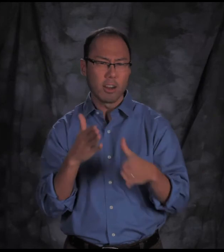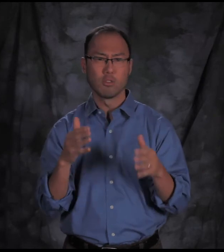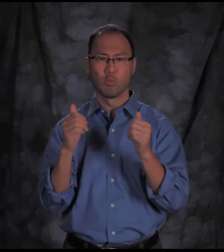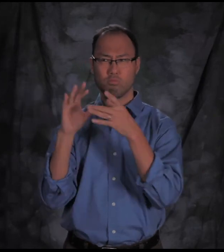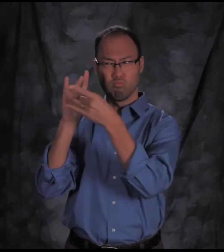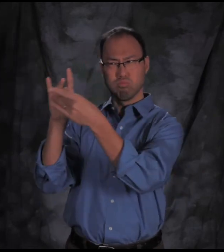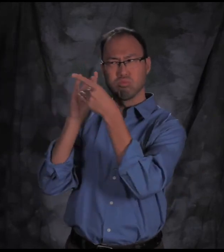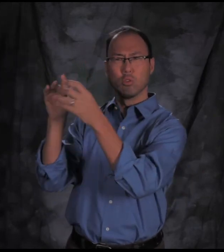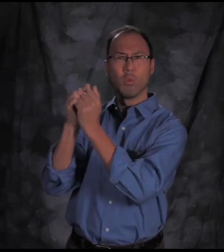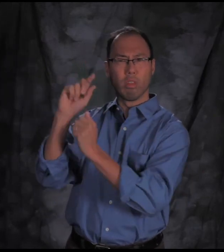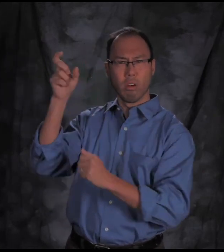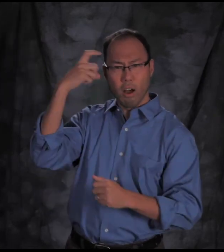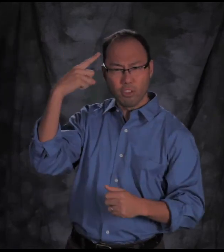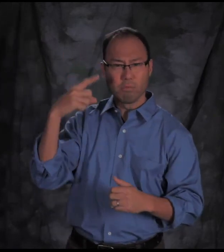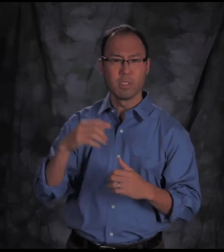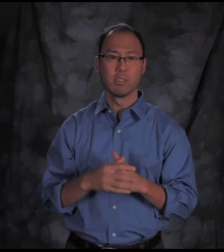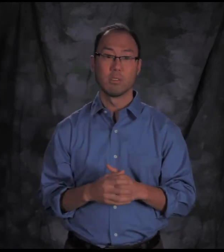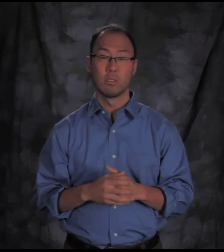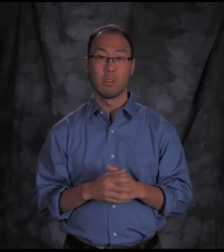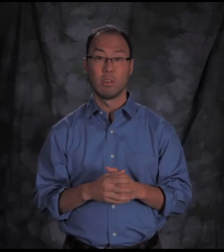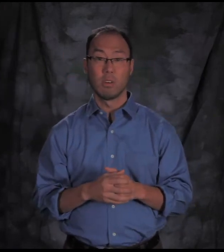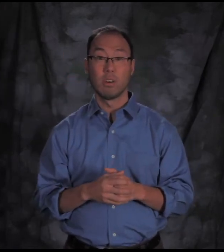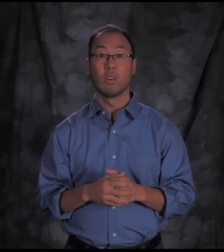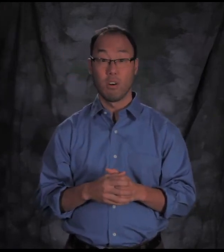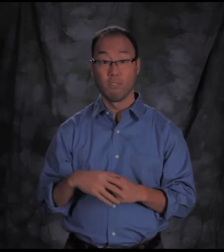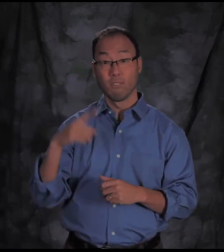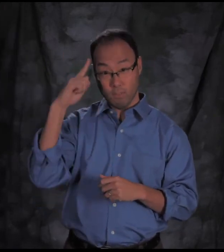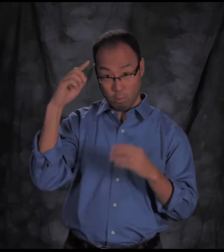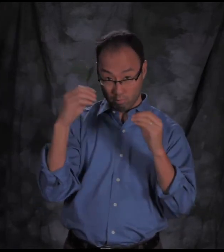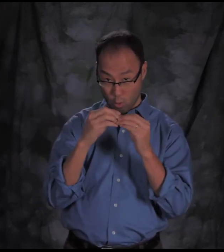our government!